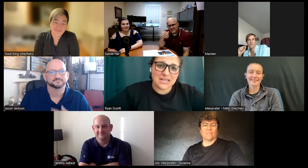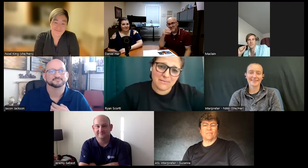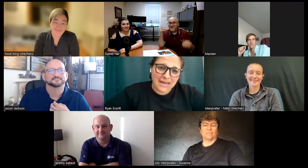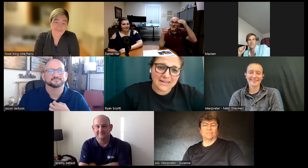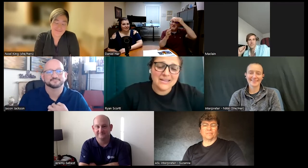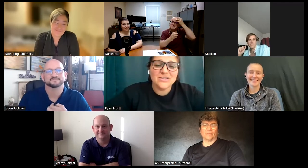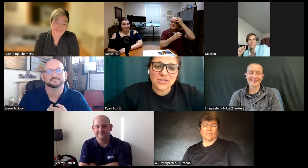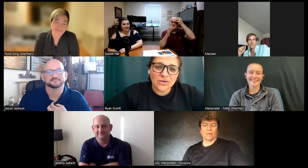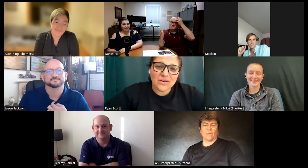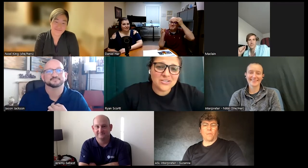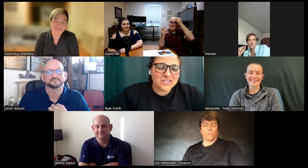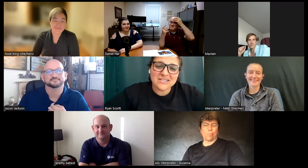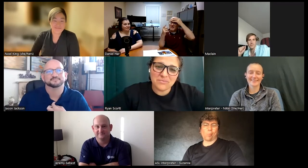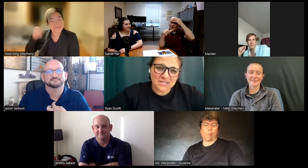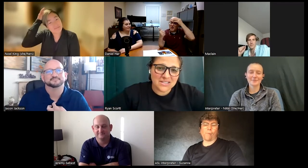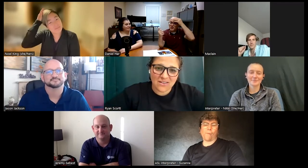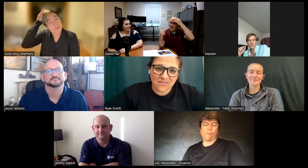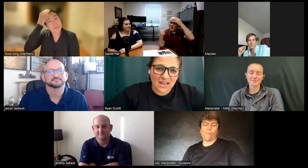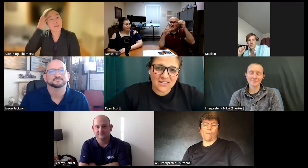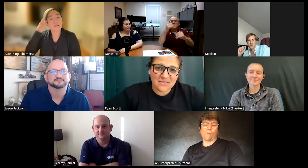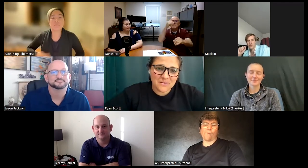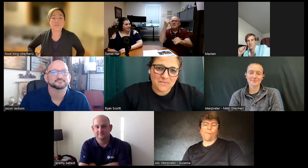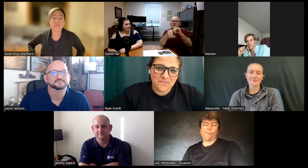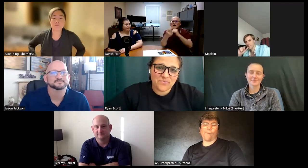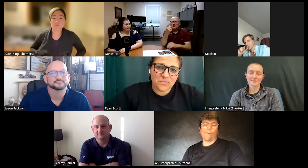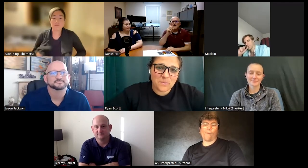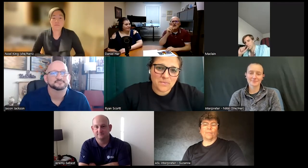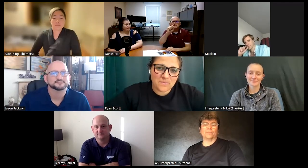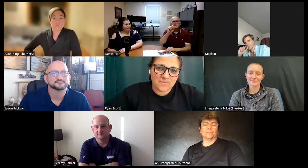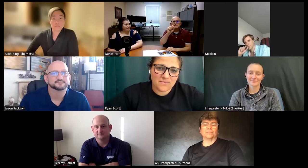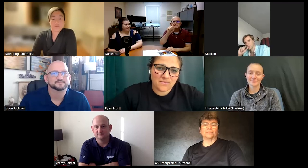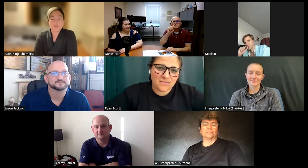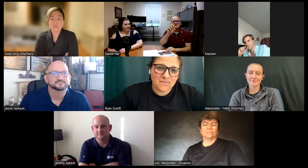banana back so just the Simplicity of that